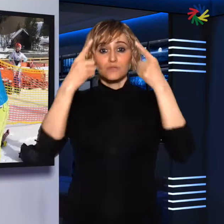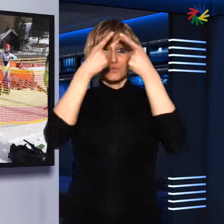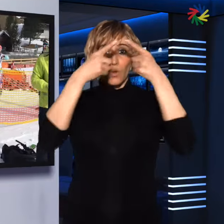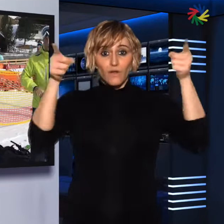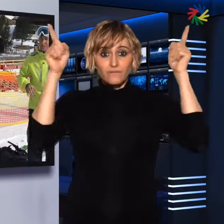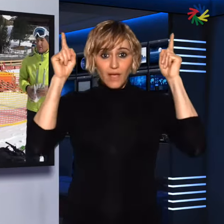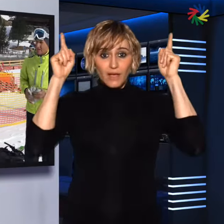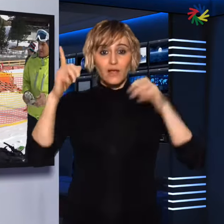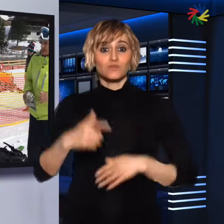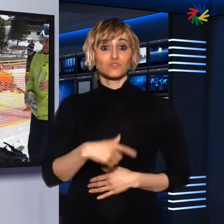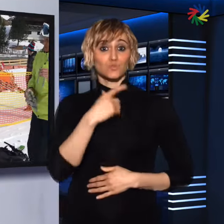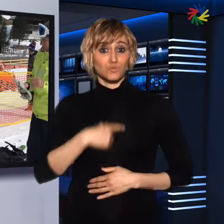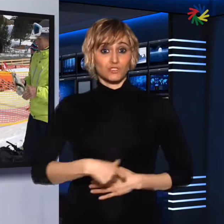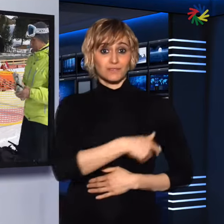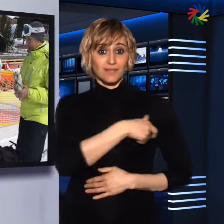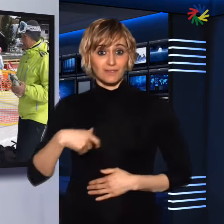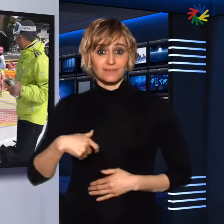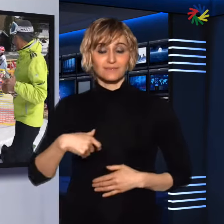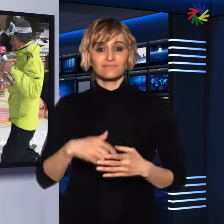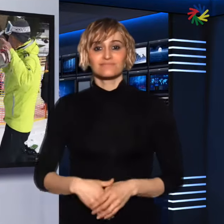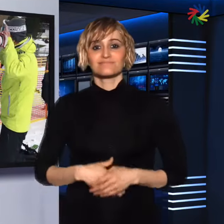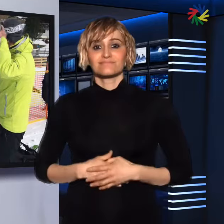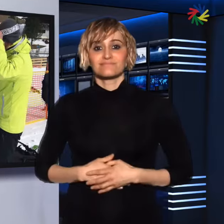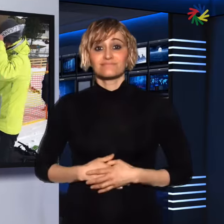Slovakia, Slovenia and Switzerland participated in the Alpine Skiing competitions.